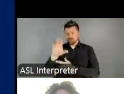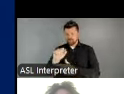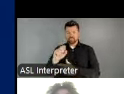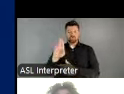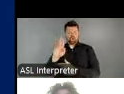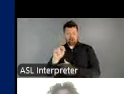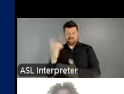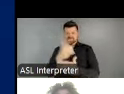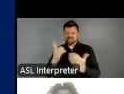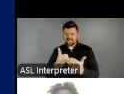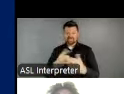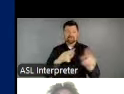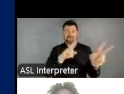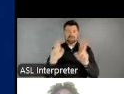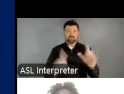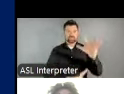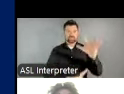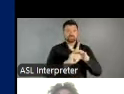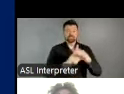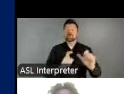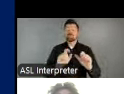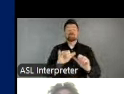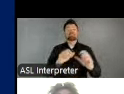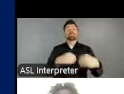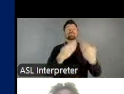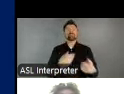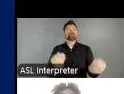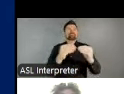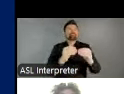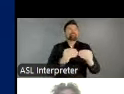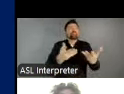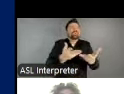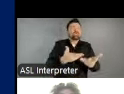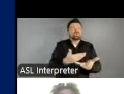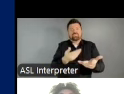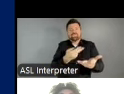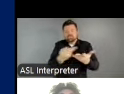We're offering even more resources through MICD for mayors to understand the role of arts and